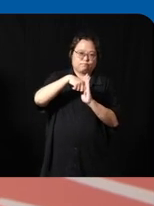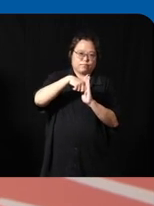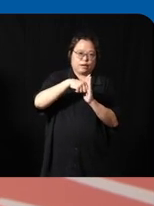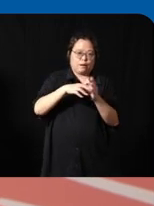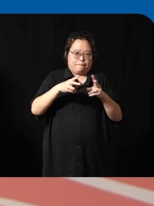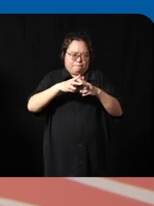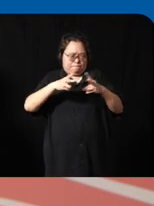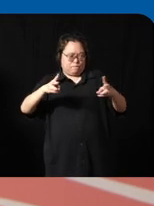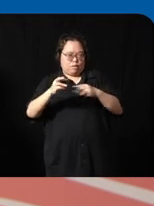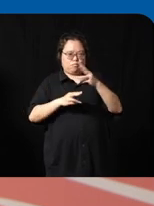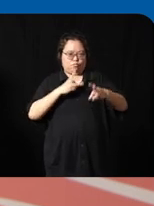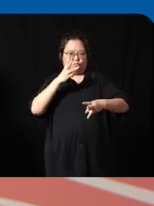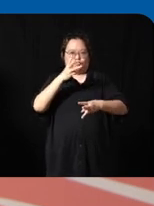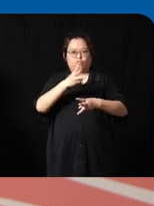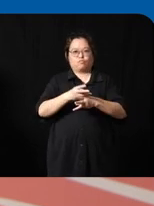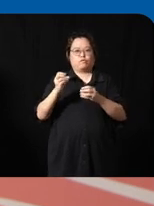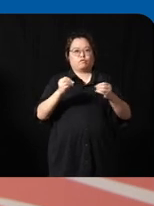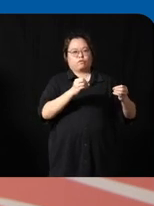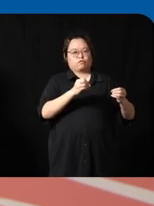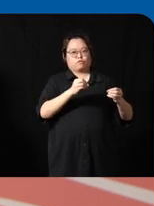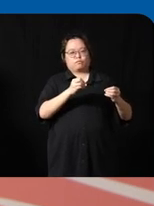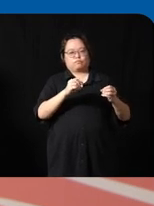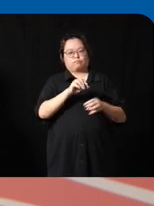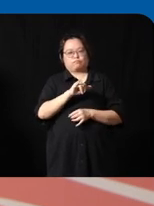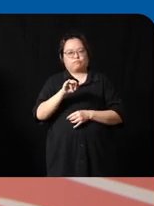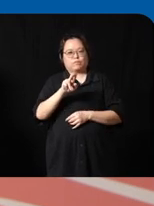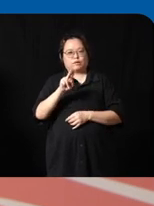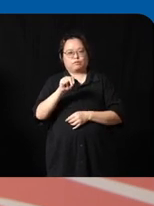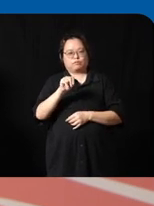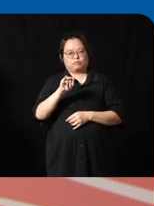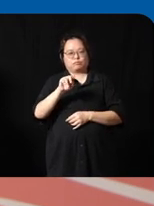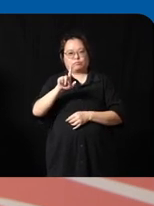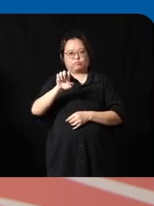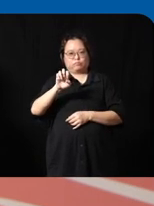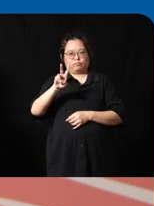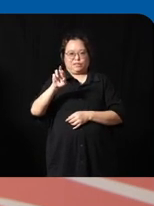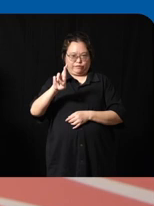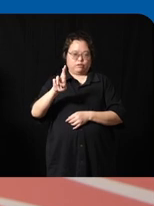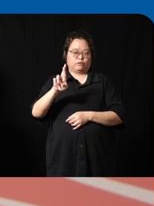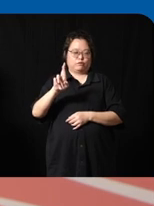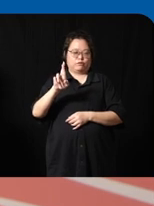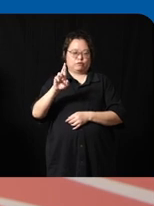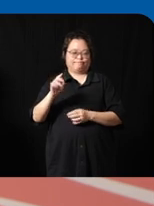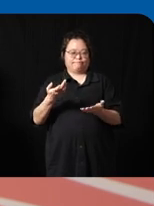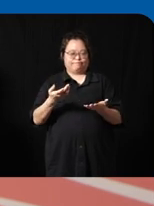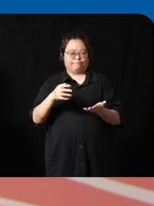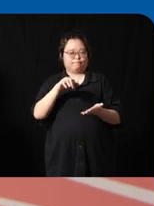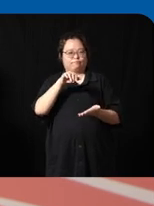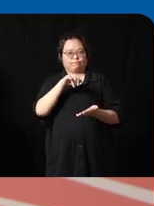Global organization like unil liver tries to uh address this particular subject area of